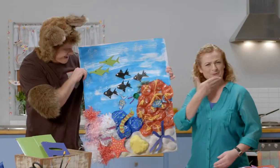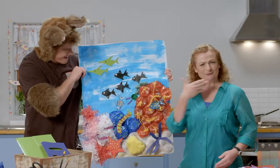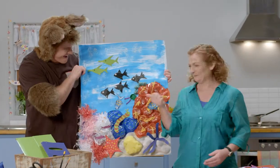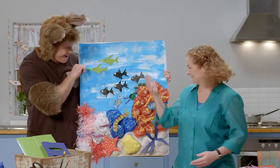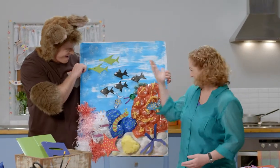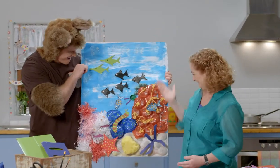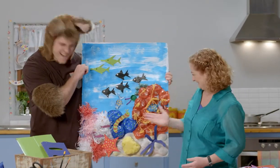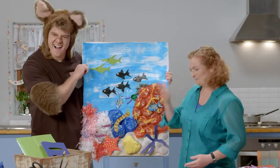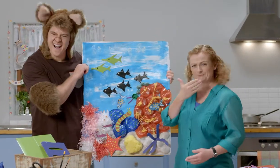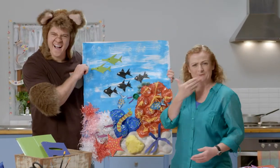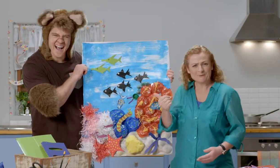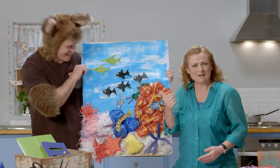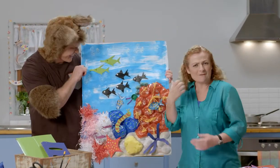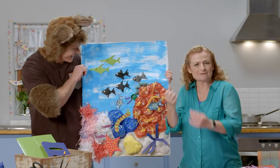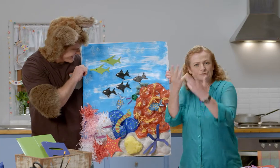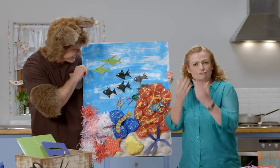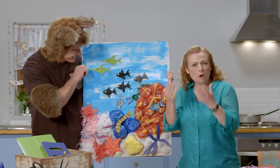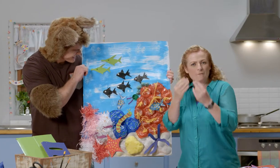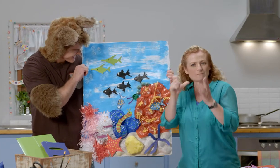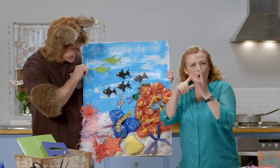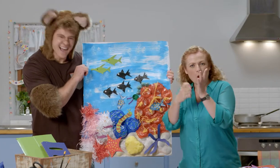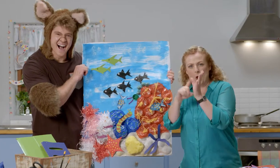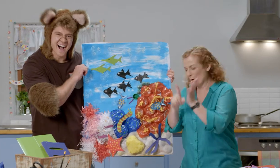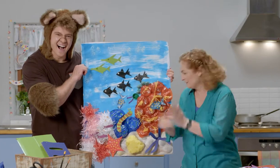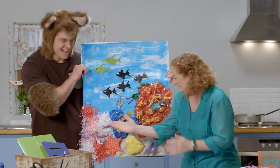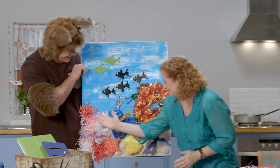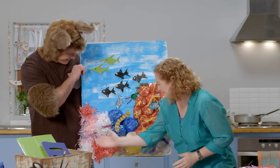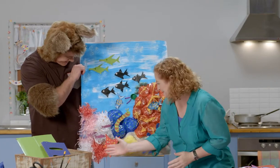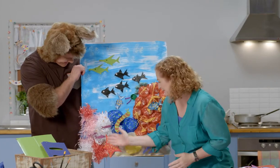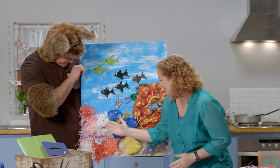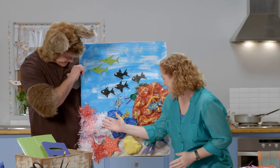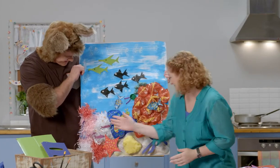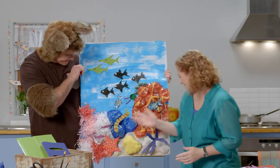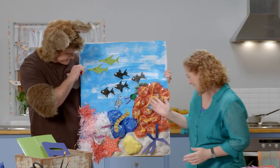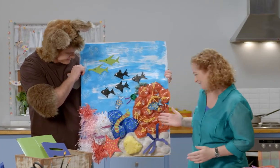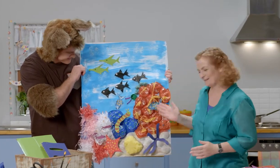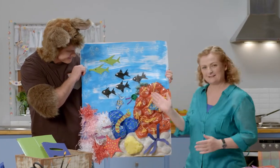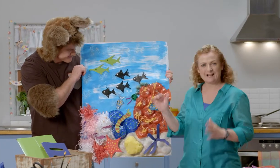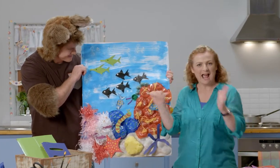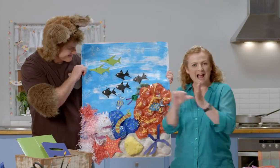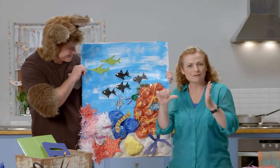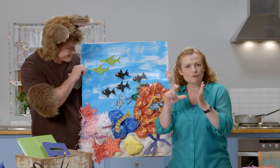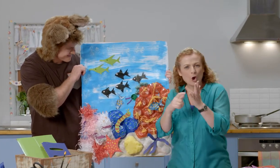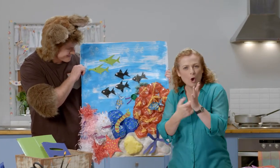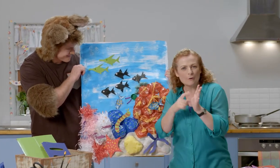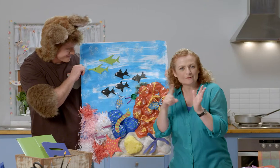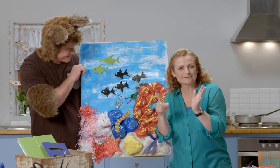Isn’t that beautiful? Look at all the soft coral we have here and the hard coral,